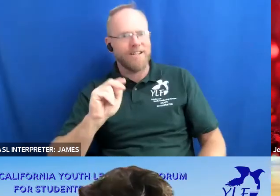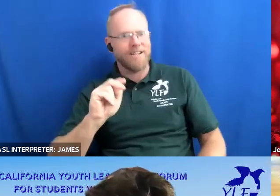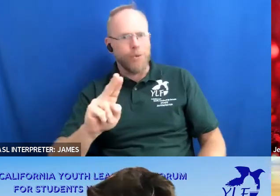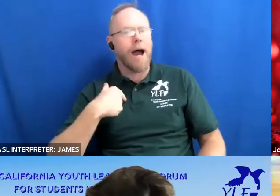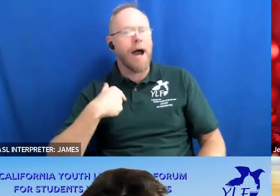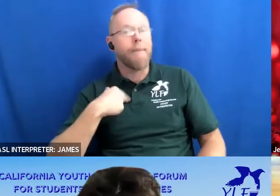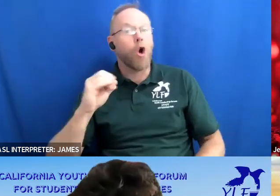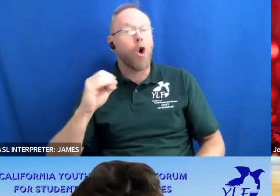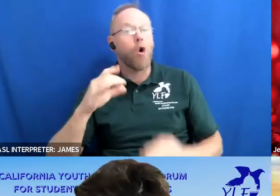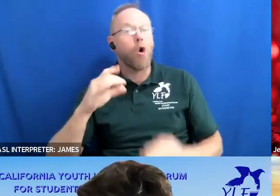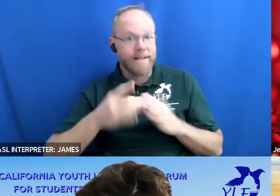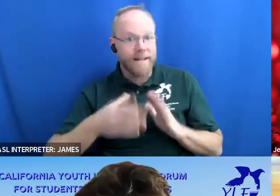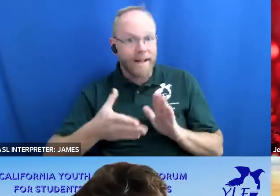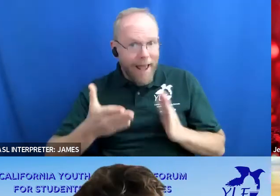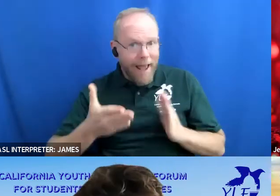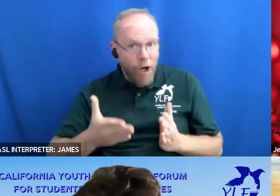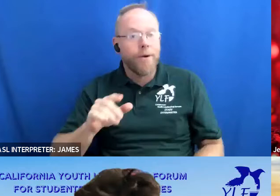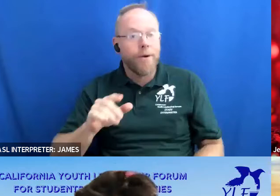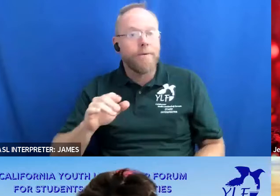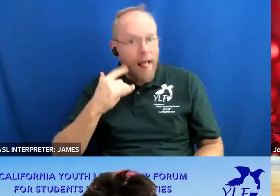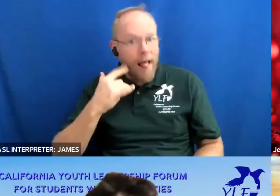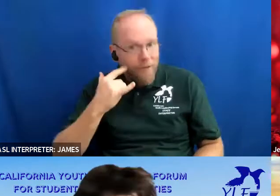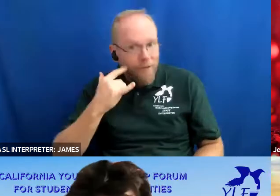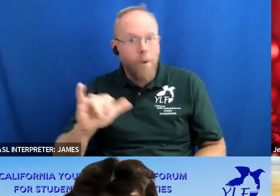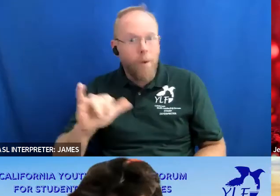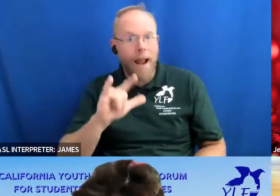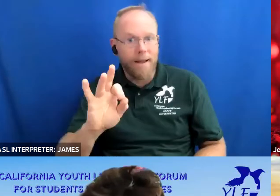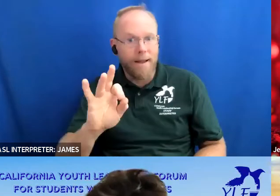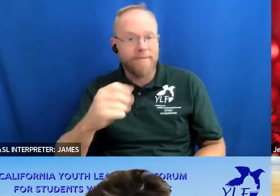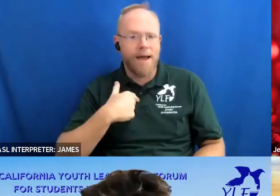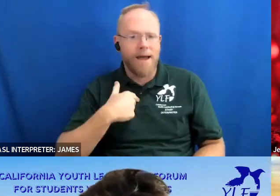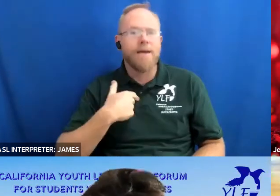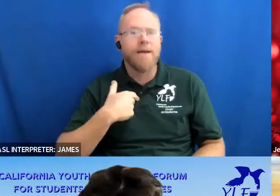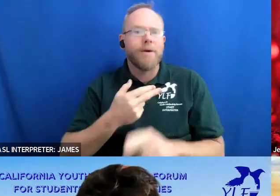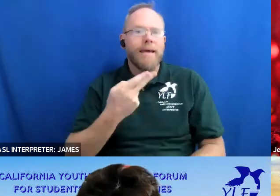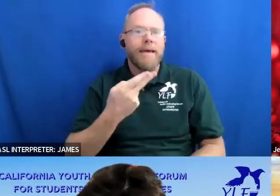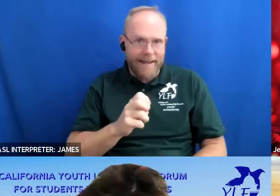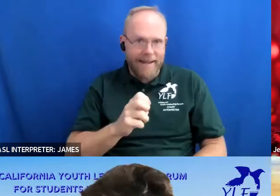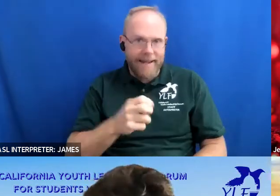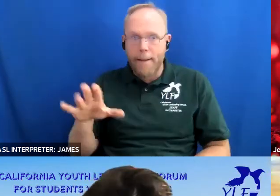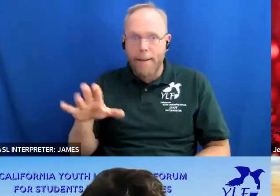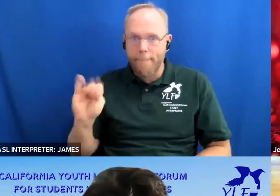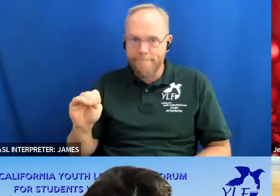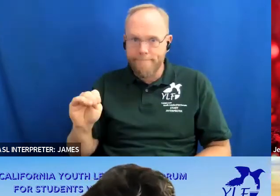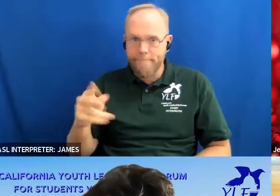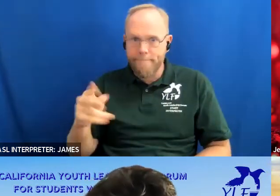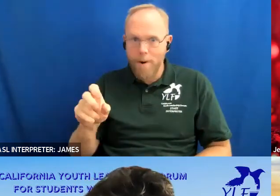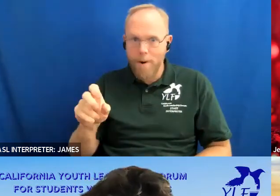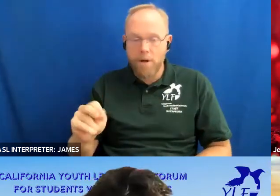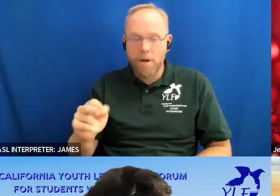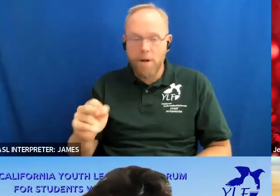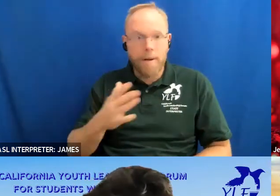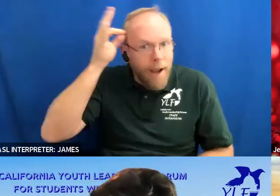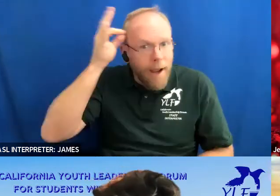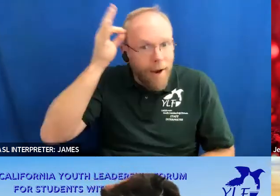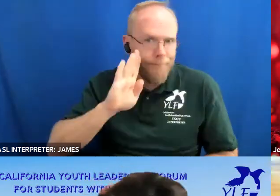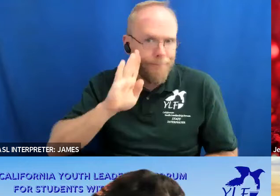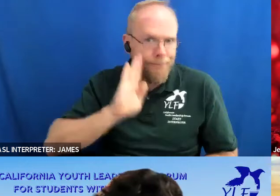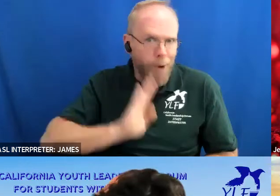uh i have hem pronouns as well i mean ivm pronouns and um i have brown hair tan skin the background